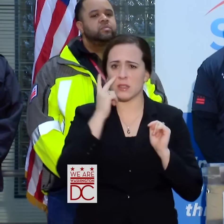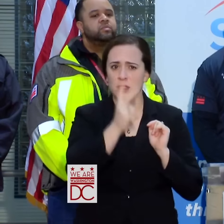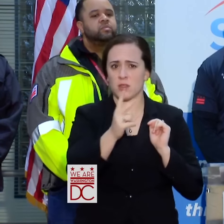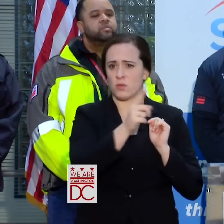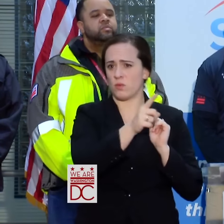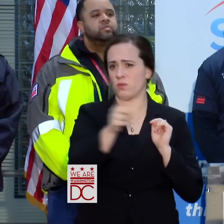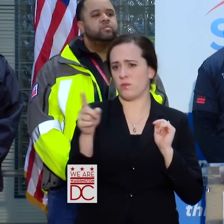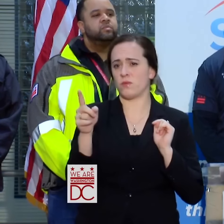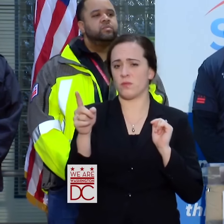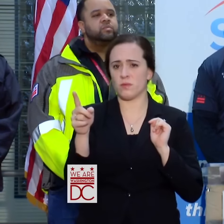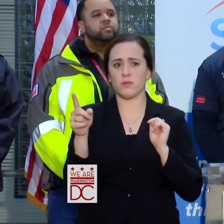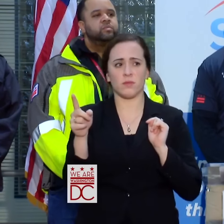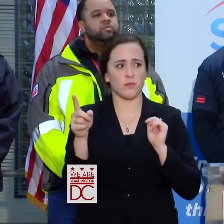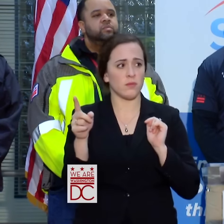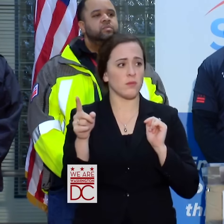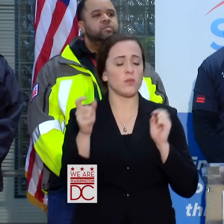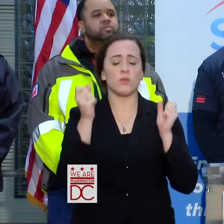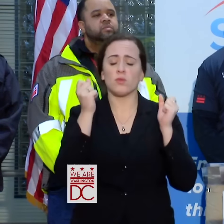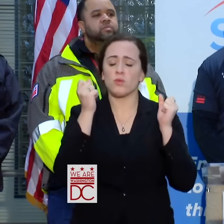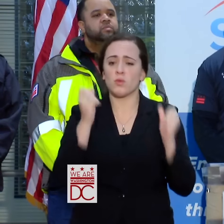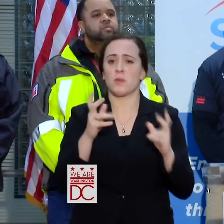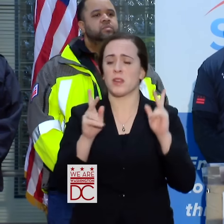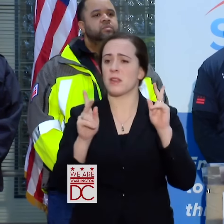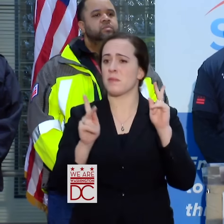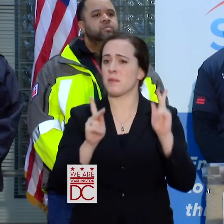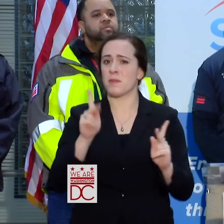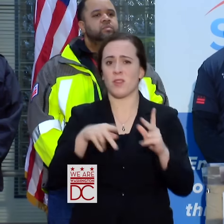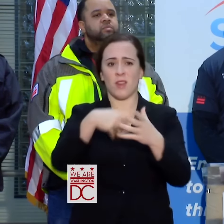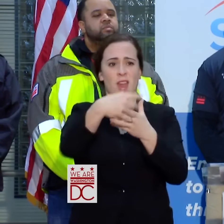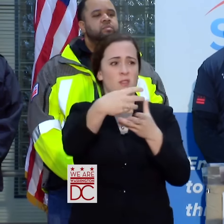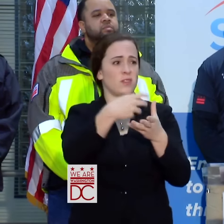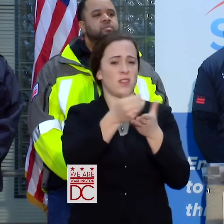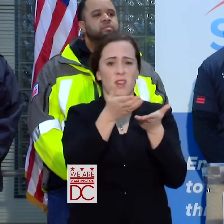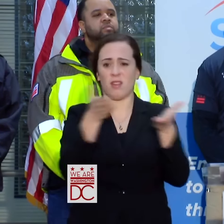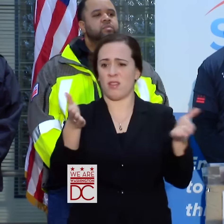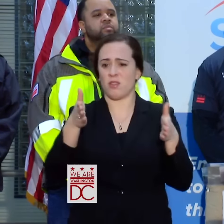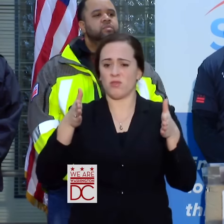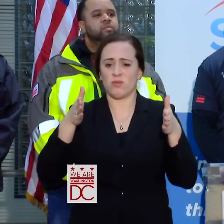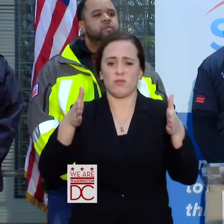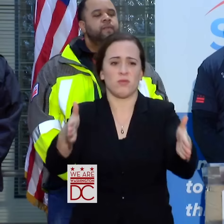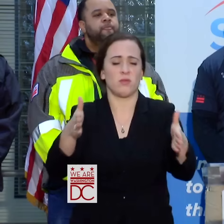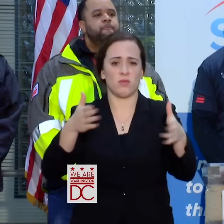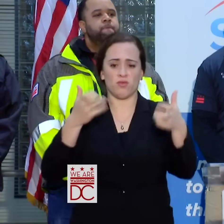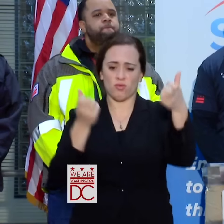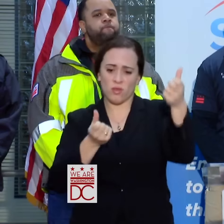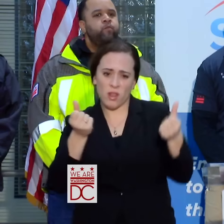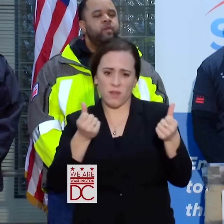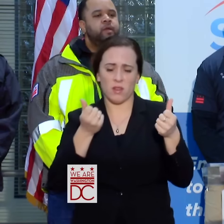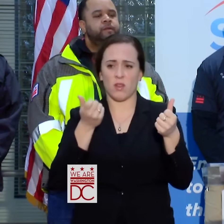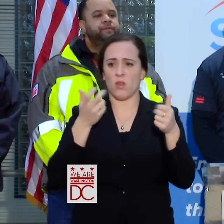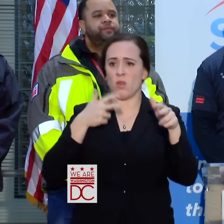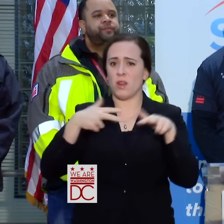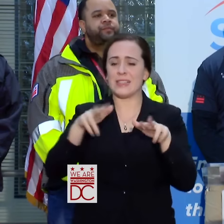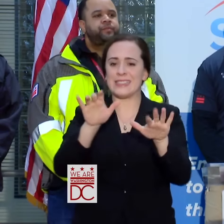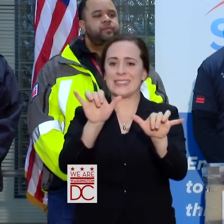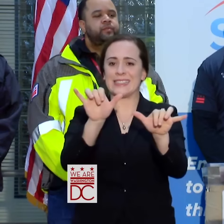THERE ARE TOO MANY PEOPLE ON THE STREETS, BOTH DRIVING AND WALKING. WE NEED YOU TO STAY HOME.